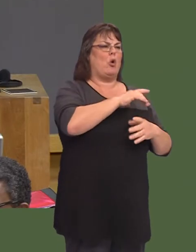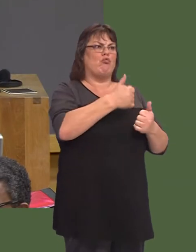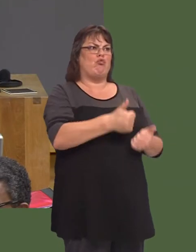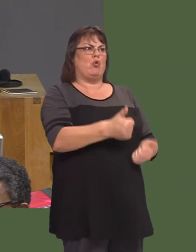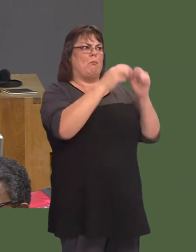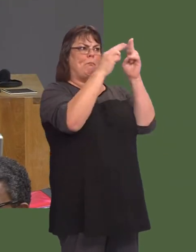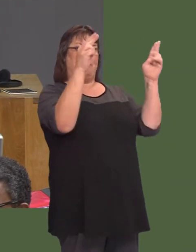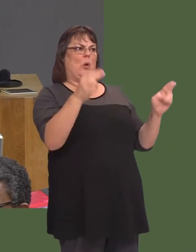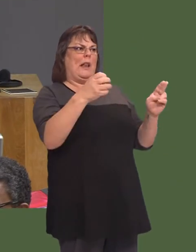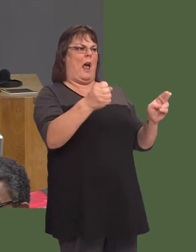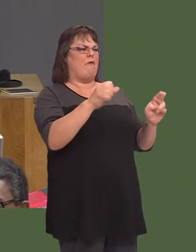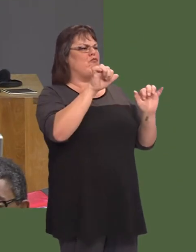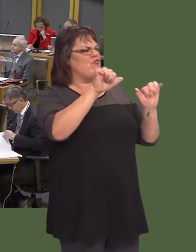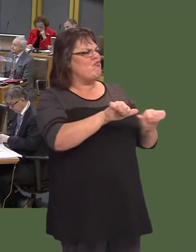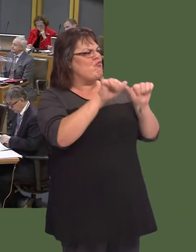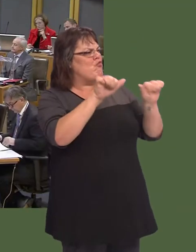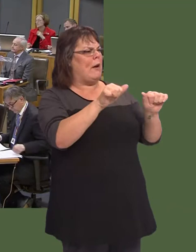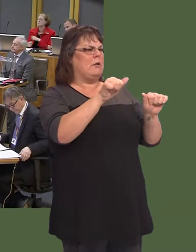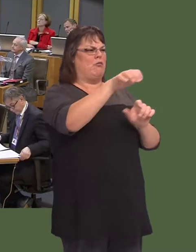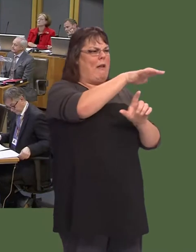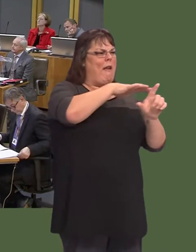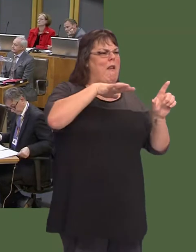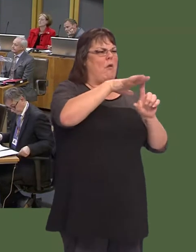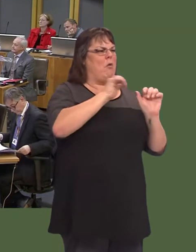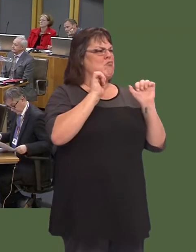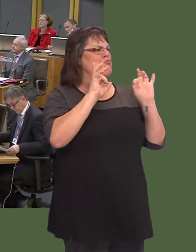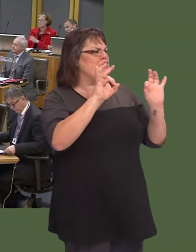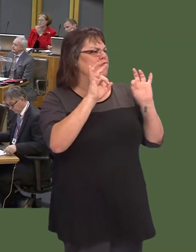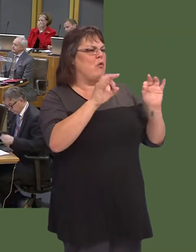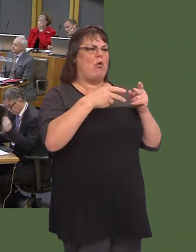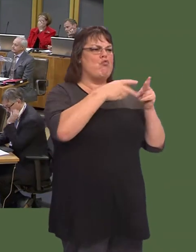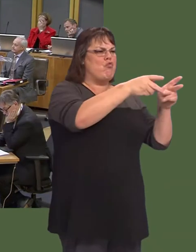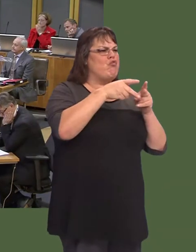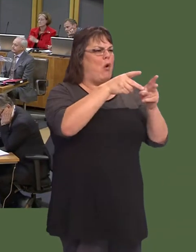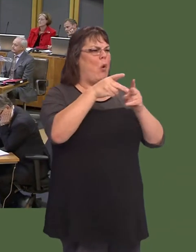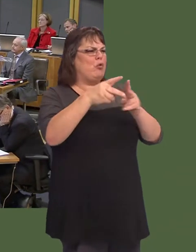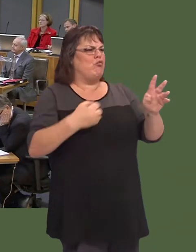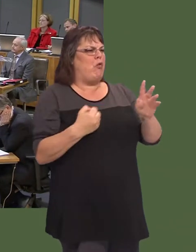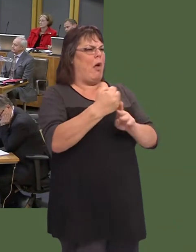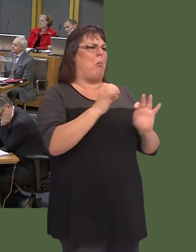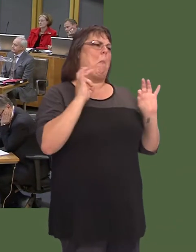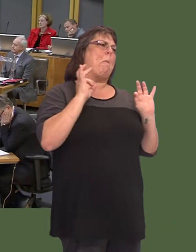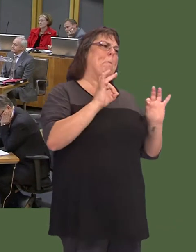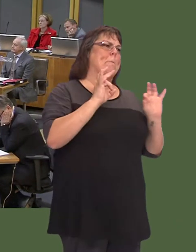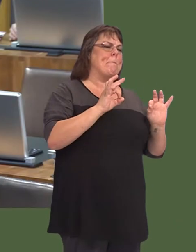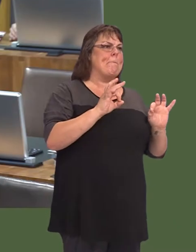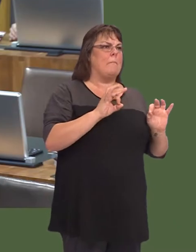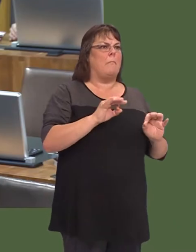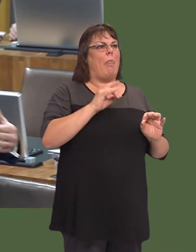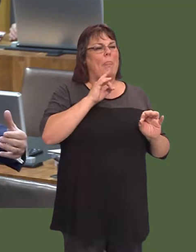It was what they wanted. The site was right. Many businesses have said to us in conversations Iíve had, ëLook, one of the issues we face